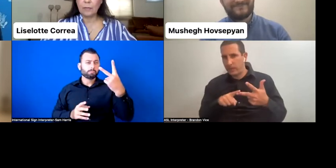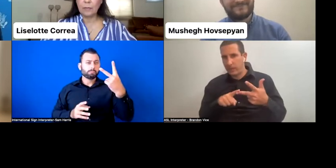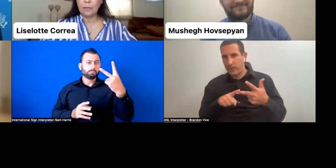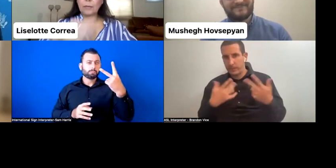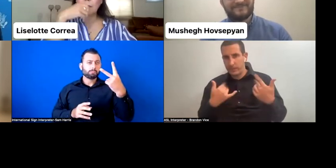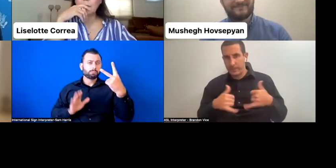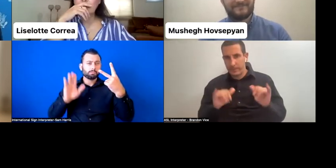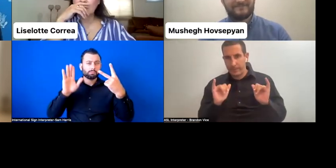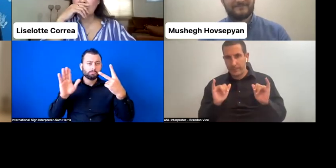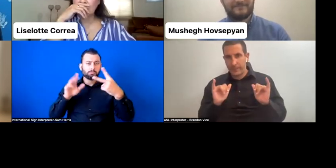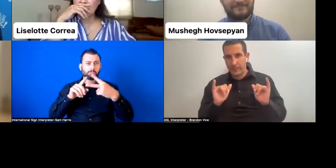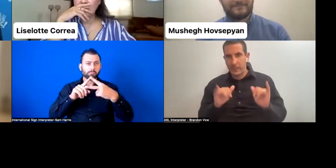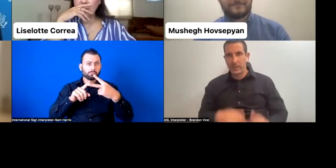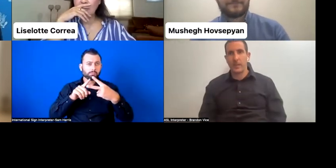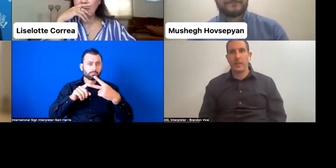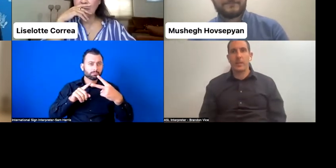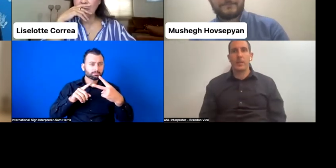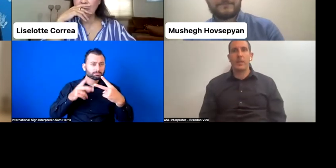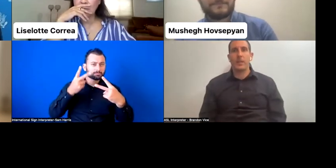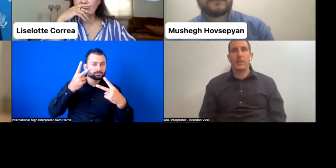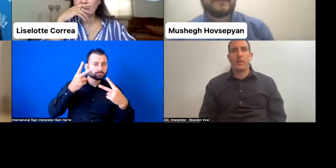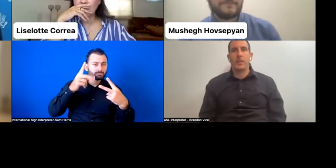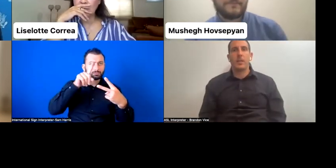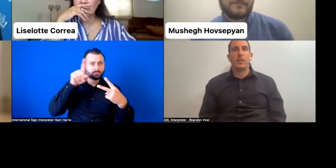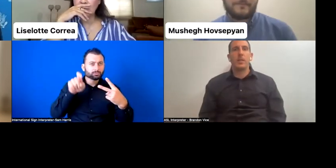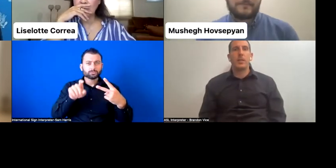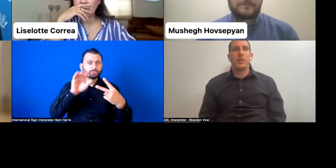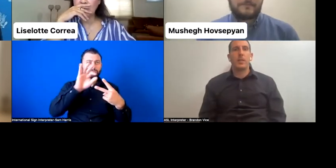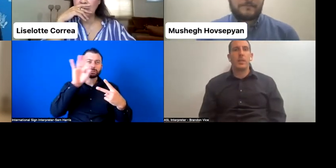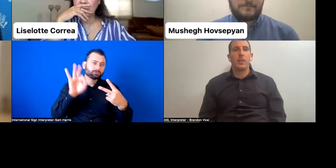So Vincent Bojuo, the floor is yours.